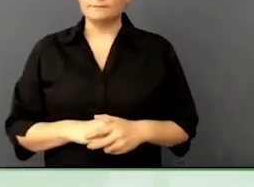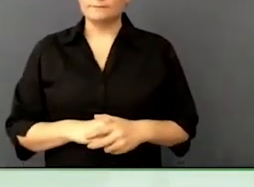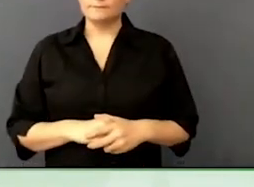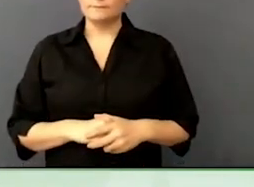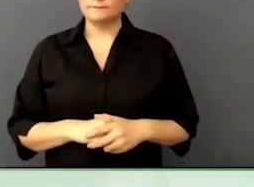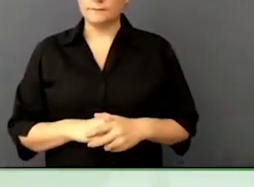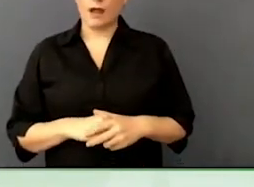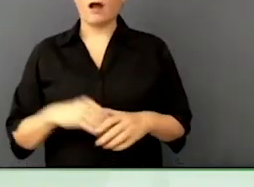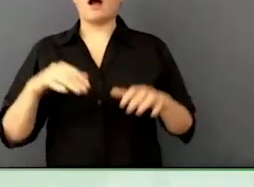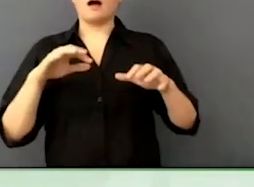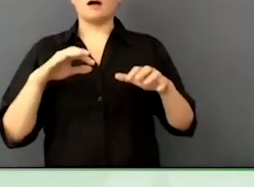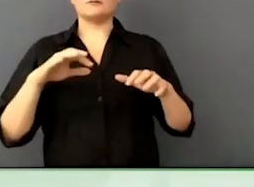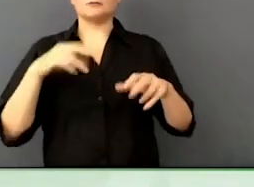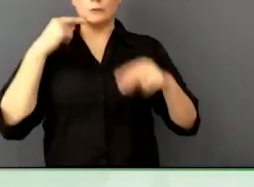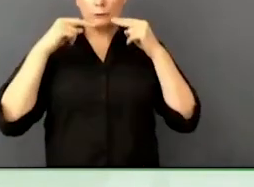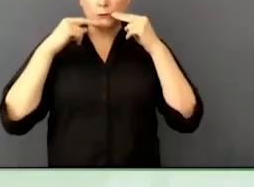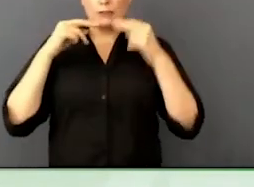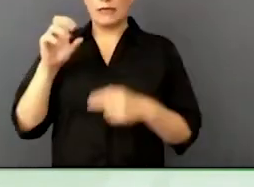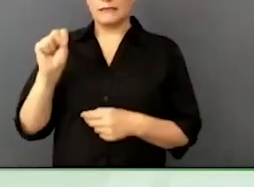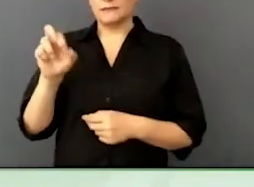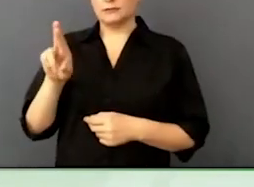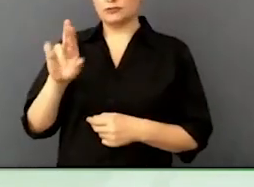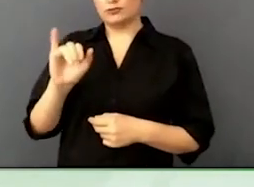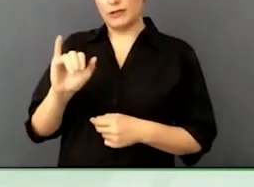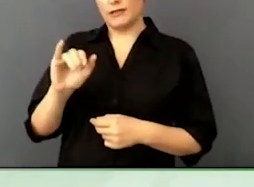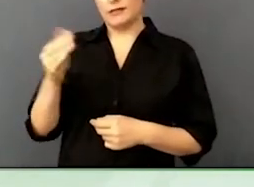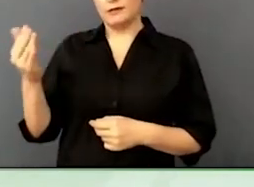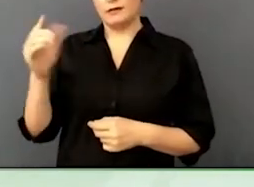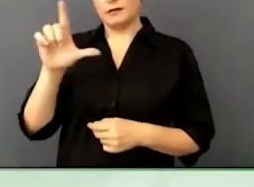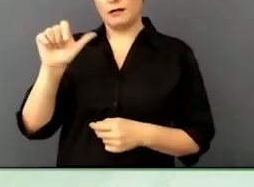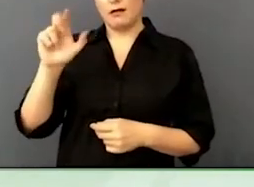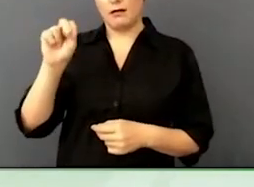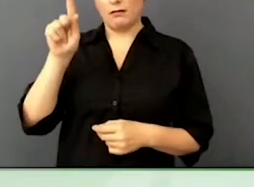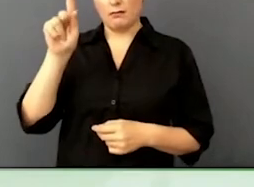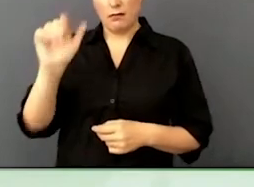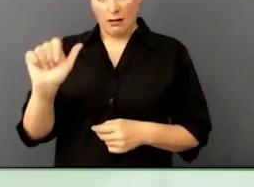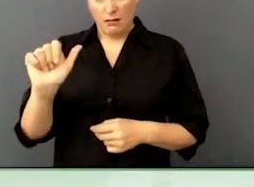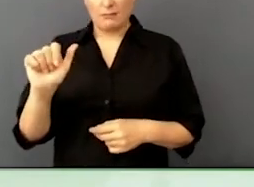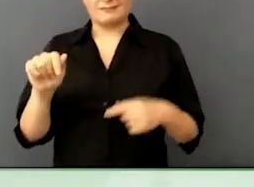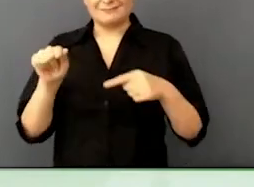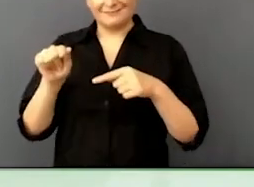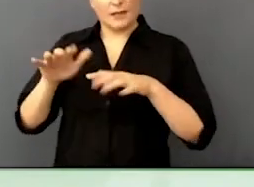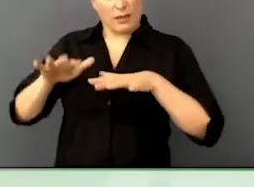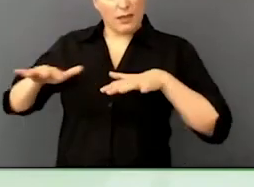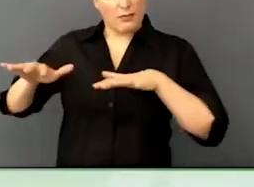across Sri Lanka. That is a really good example of Pizza Hut wins because they have a